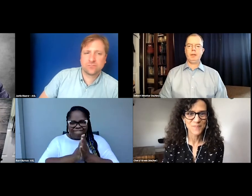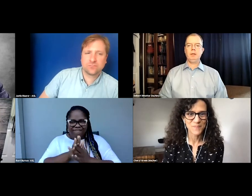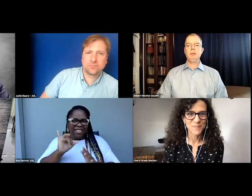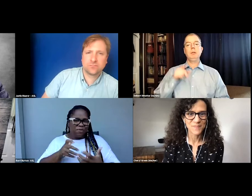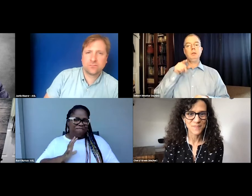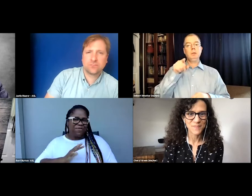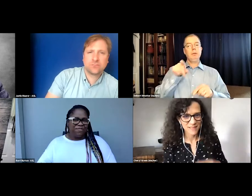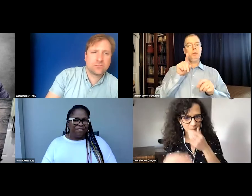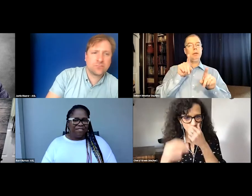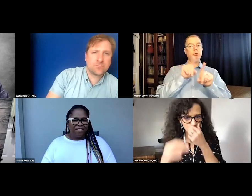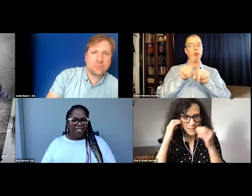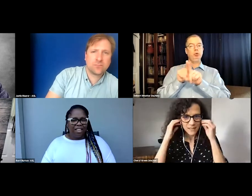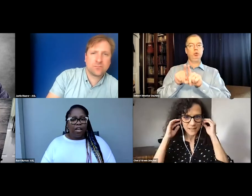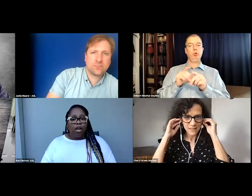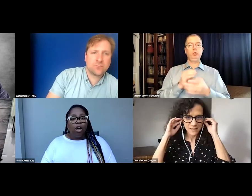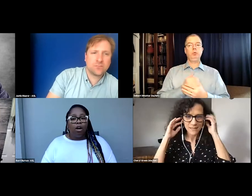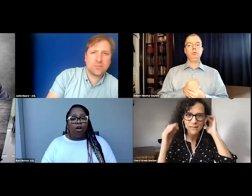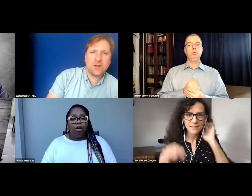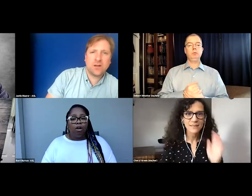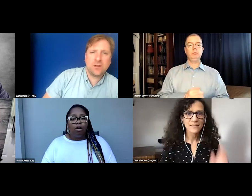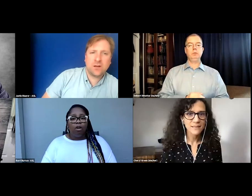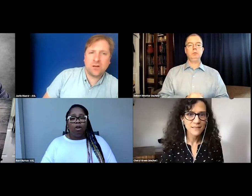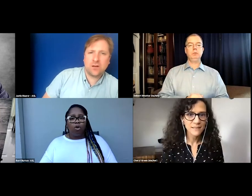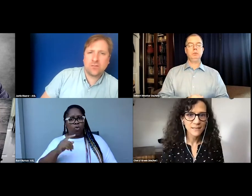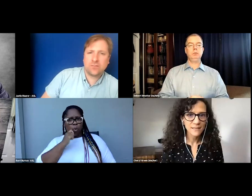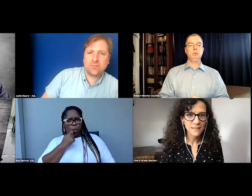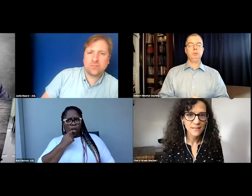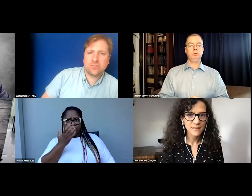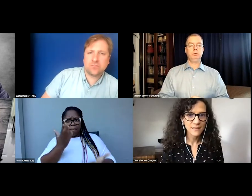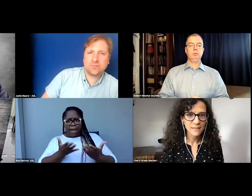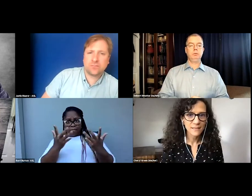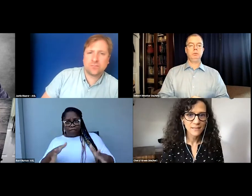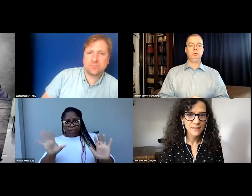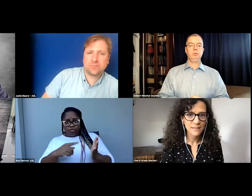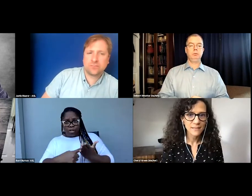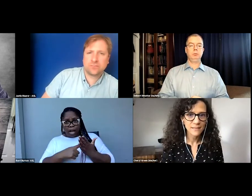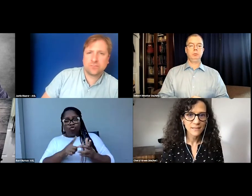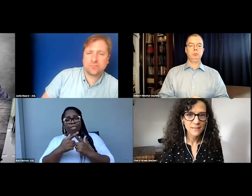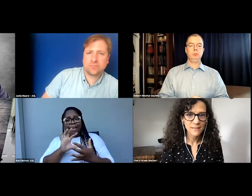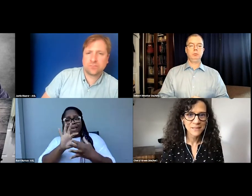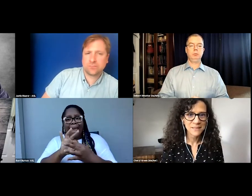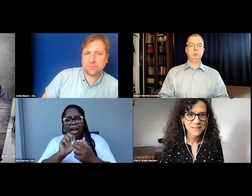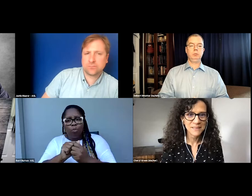Cool. I think that what we can do is connect with Cheryl afterwards and we can identify what that group is.